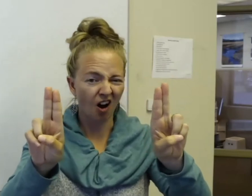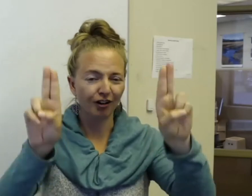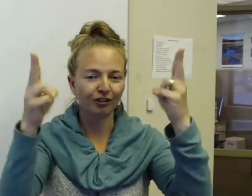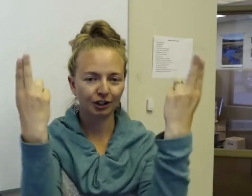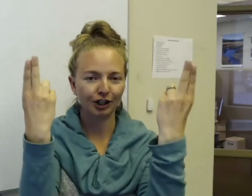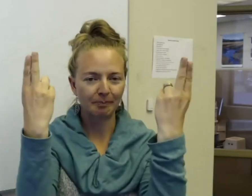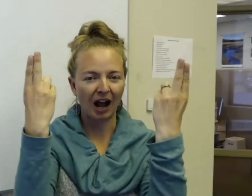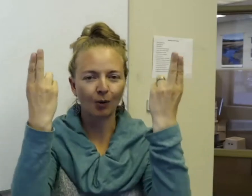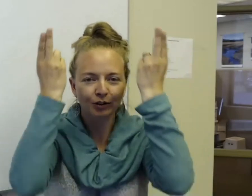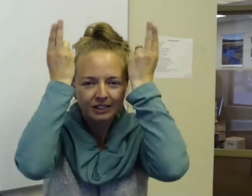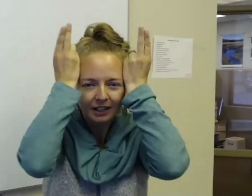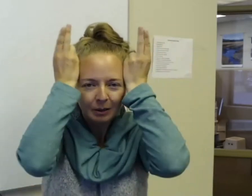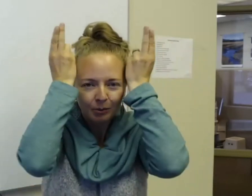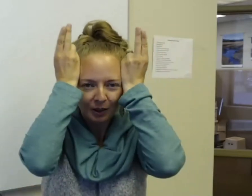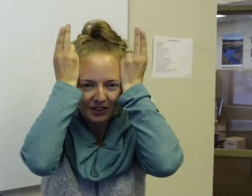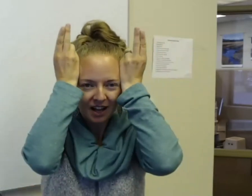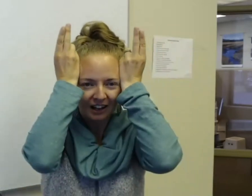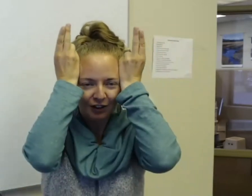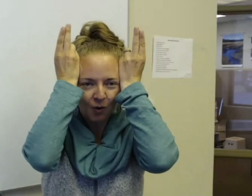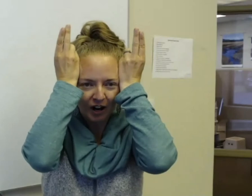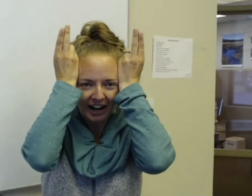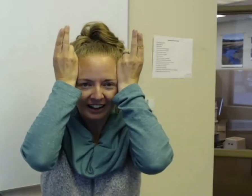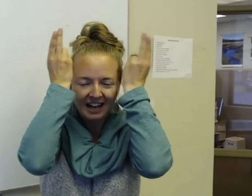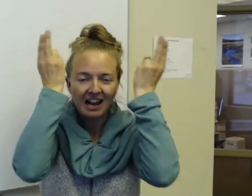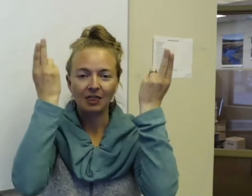honor. Turn it backwards, put them on the side of your forehead, and the palm should